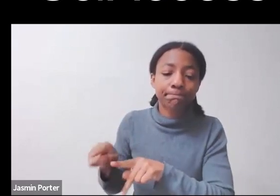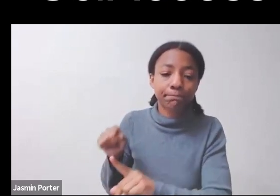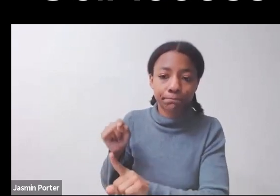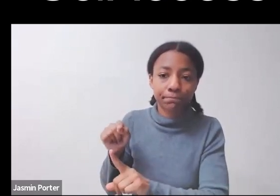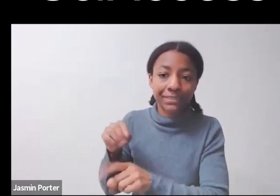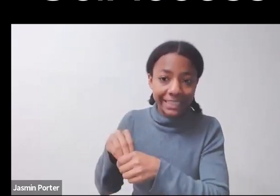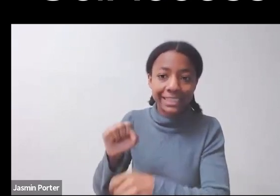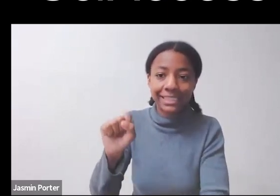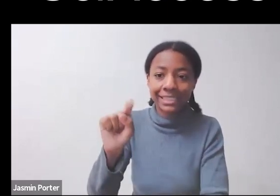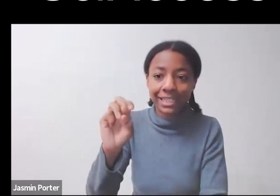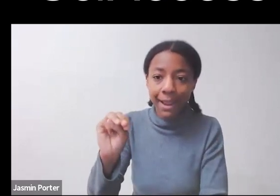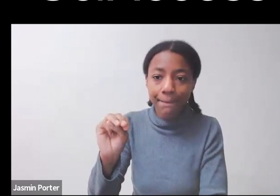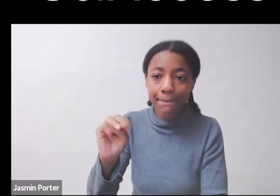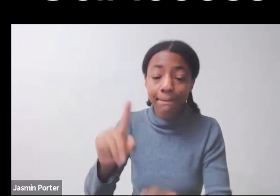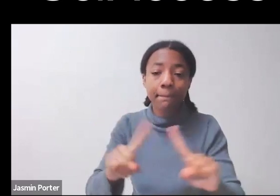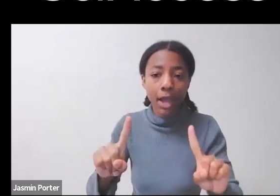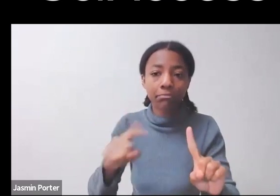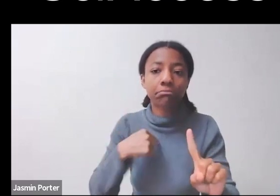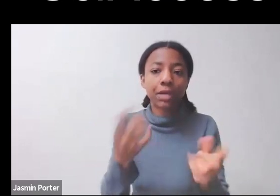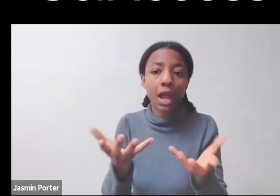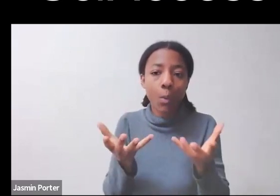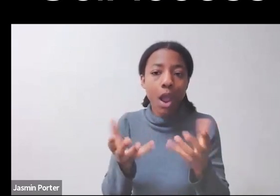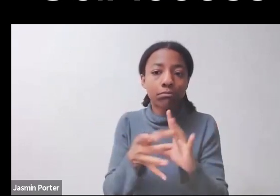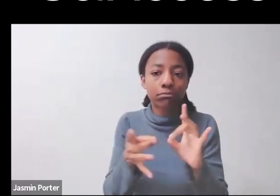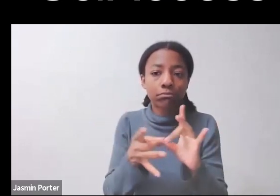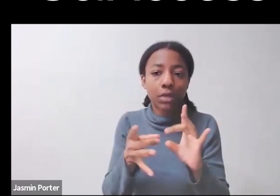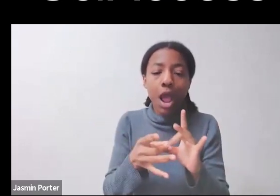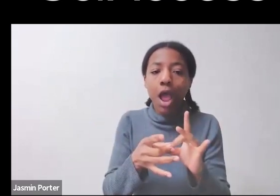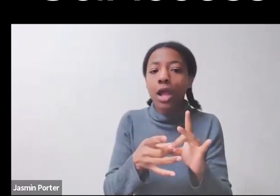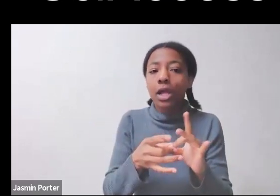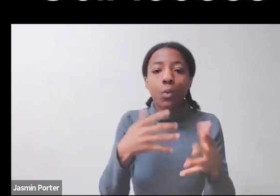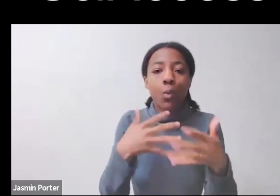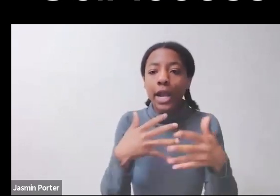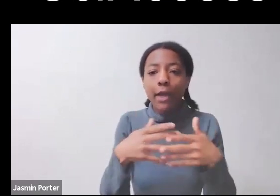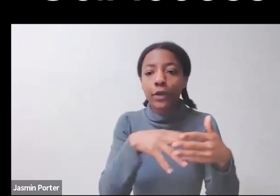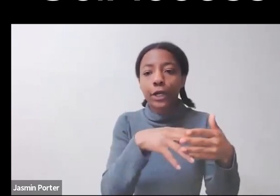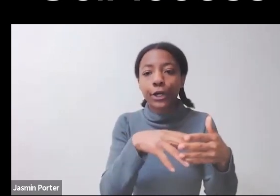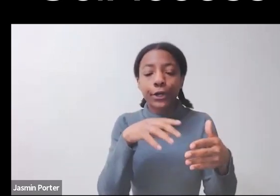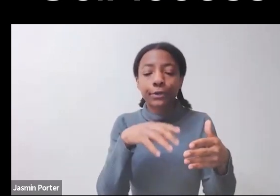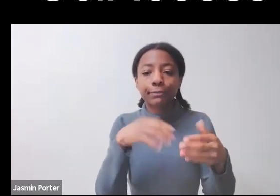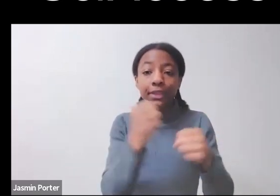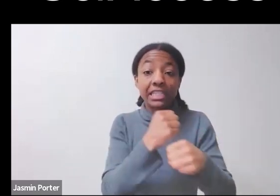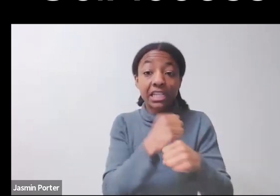whether that's women or non-binary folks or folks of color, then within the communities,